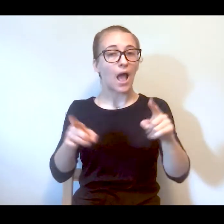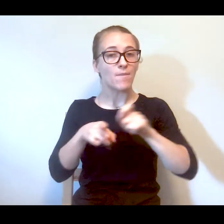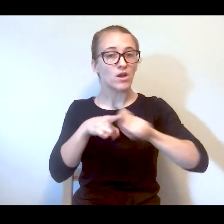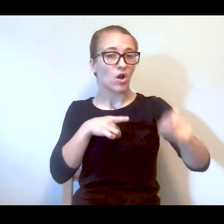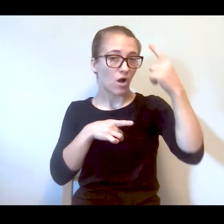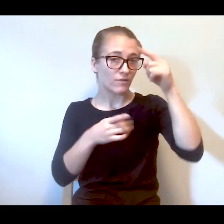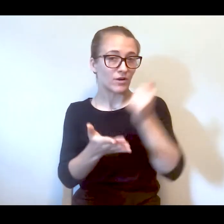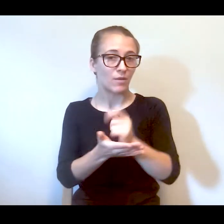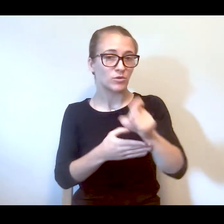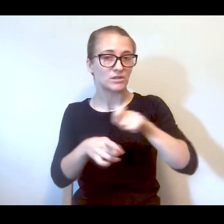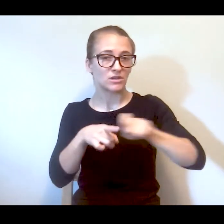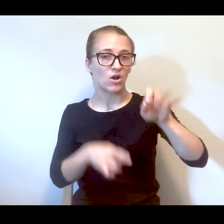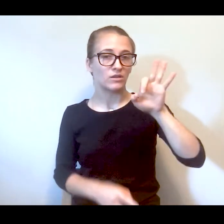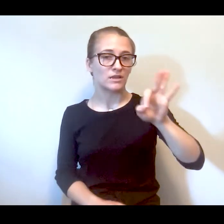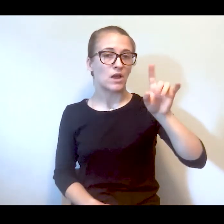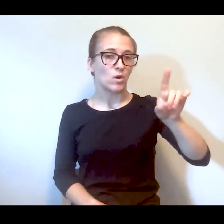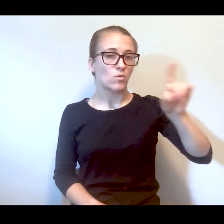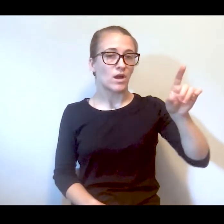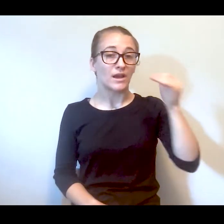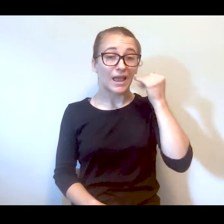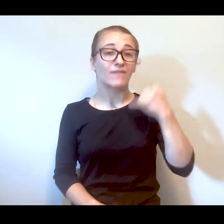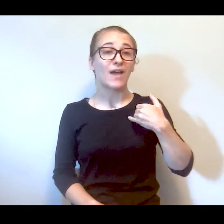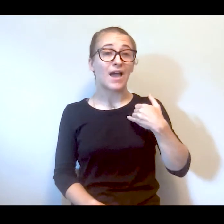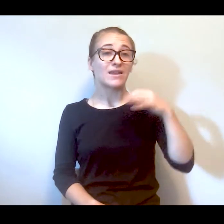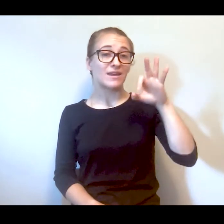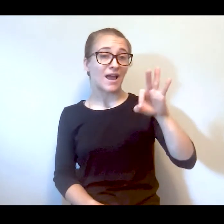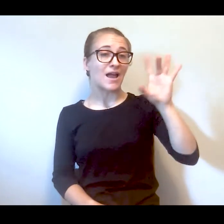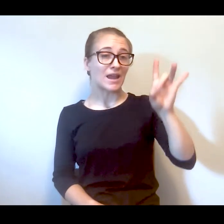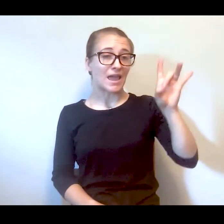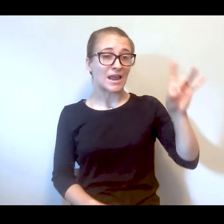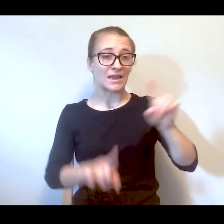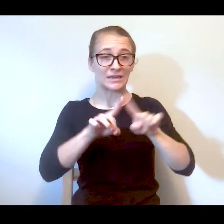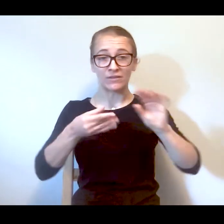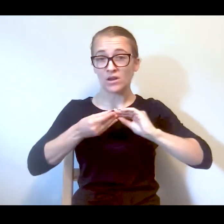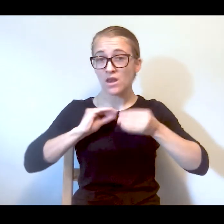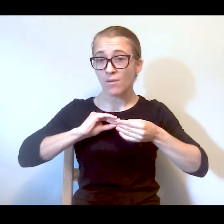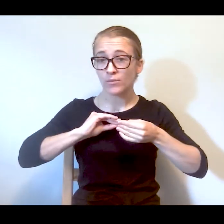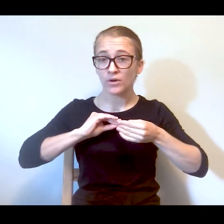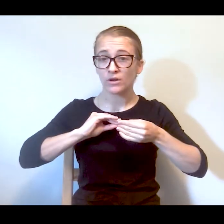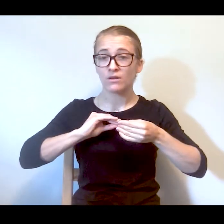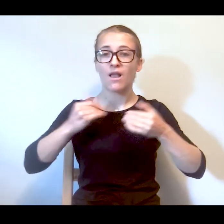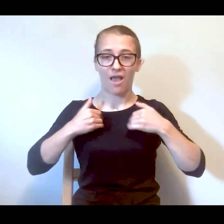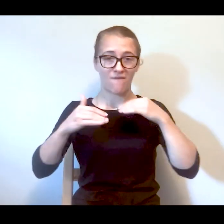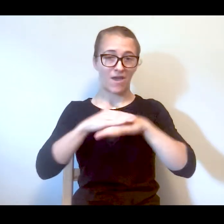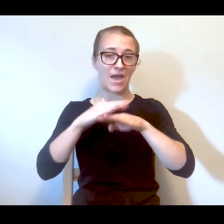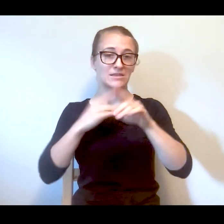call for help, you have to call 911. If I had a 988 number or different number where I have access to